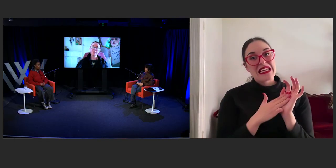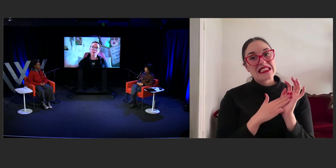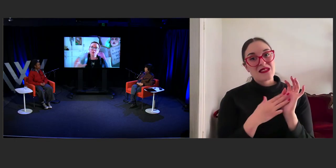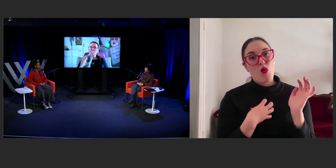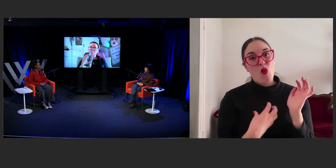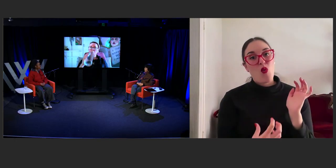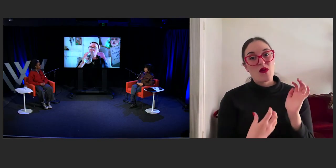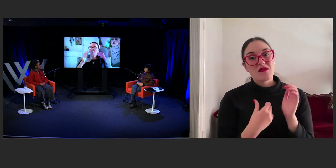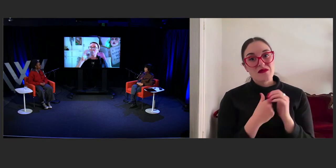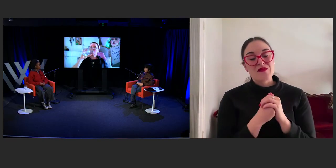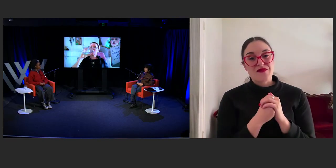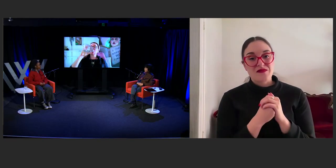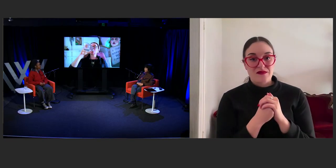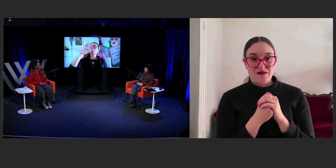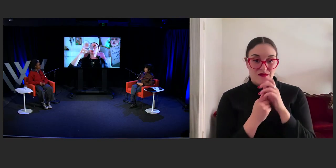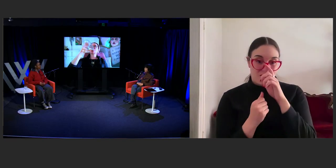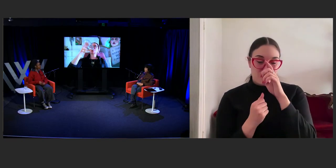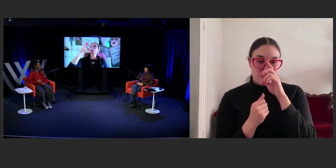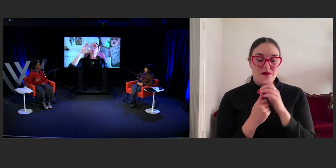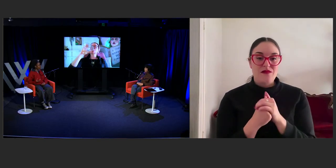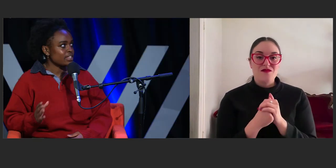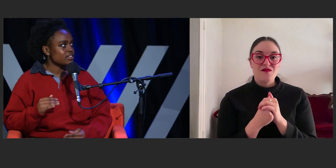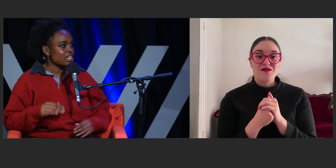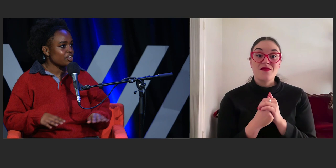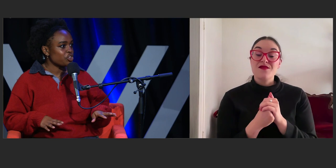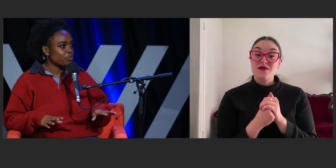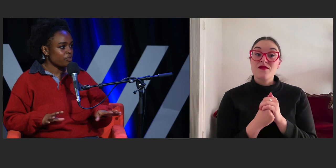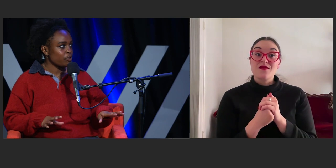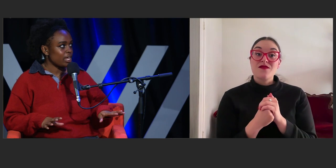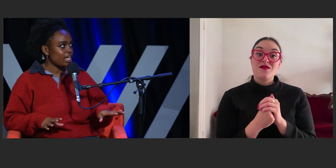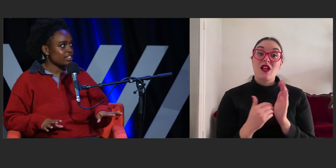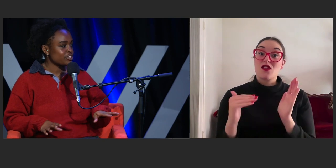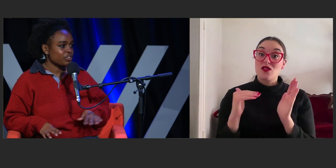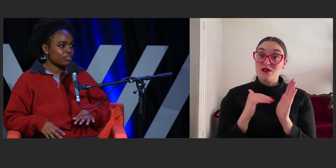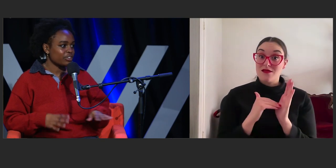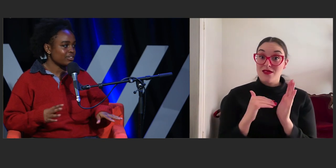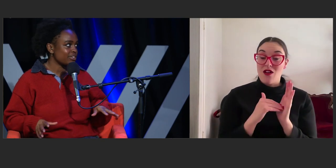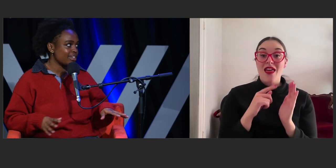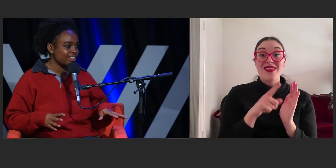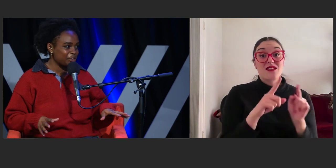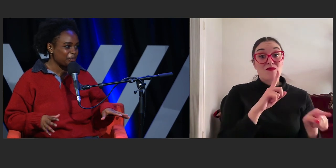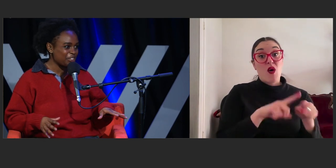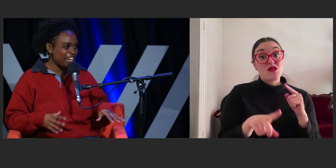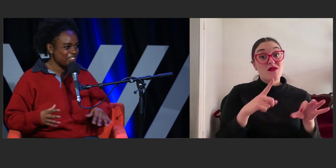So, that's kind of the most of the questions that I had sent you beforehand. So, if you need a little more time